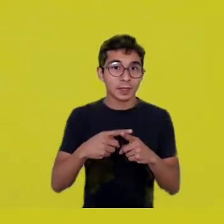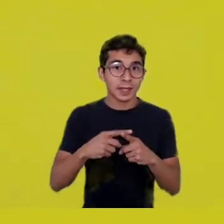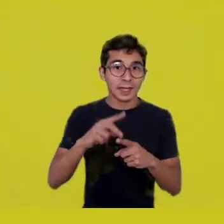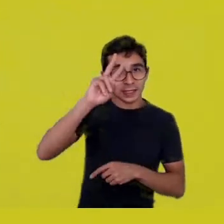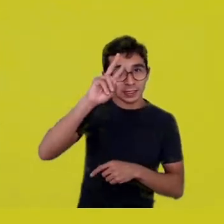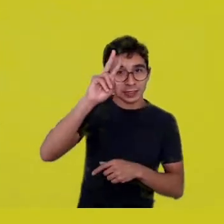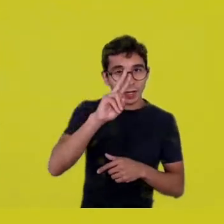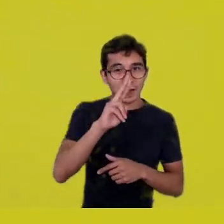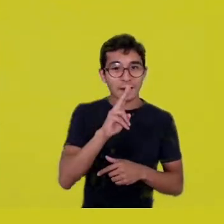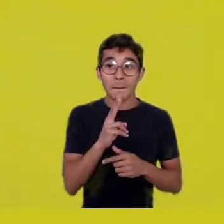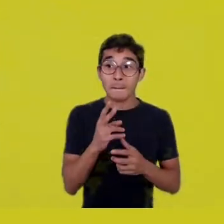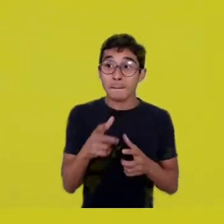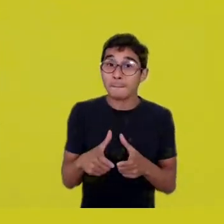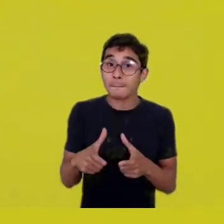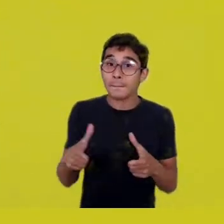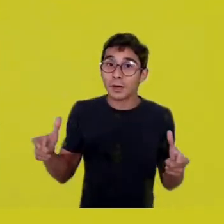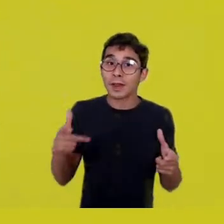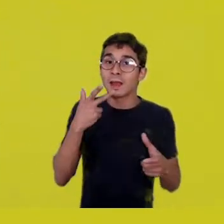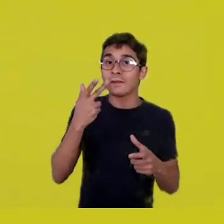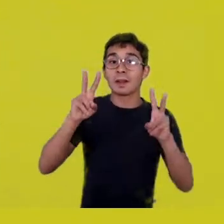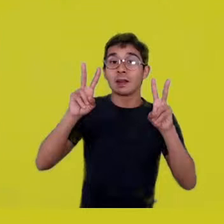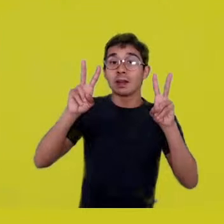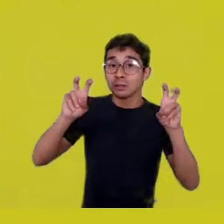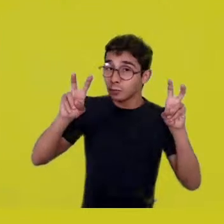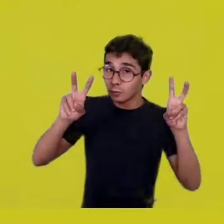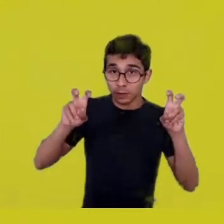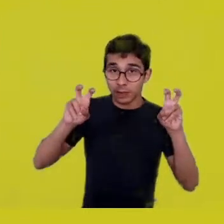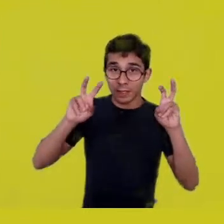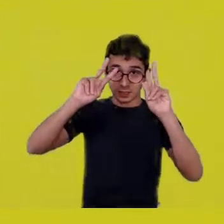talk about human beings, people sprouting from the ground.